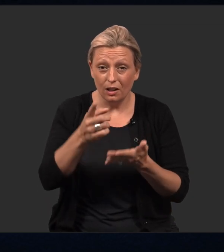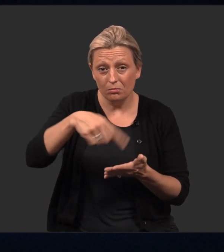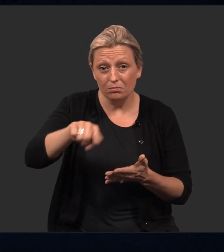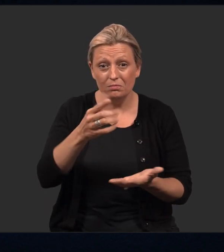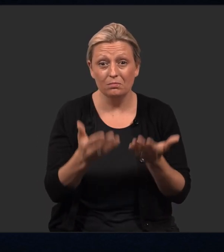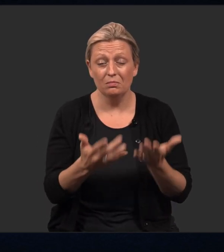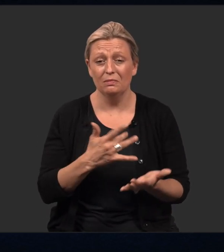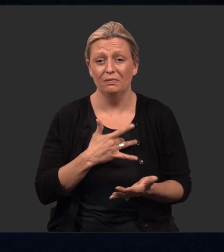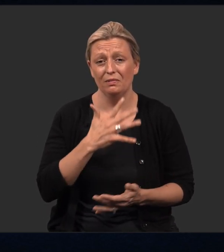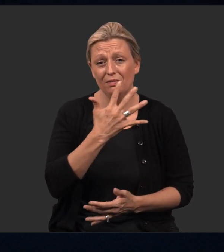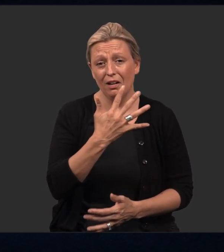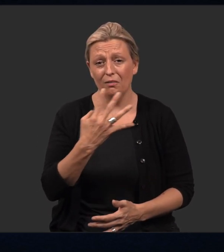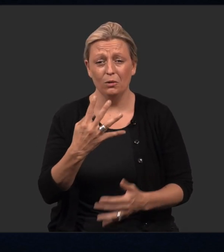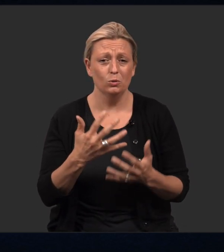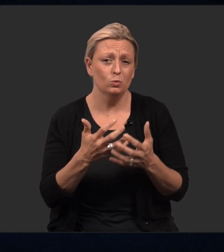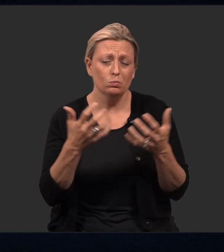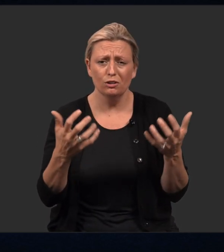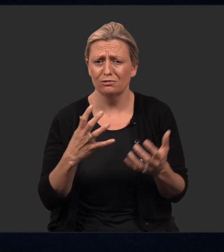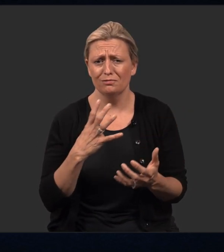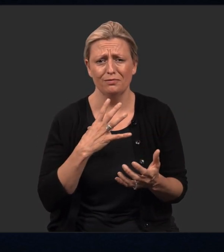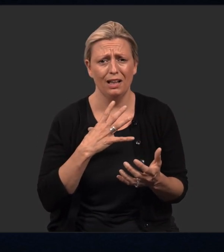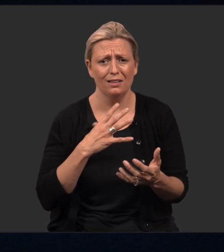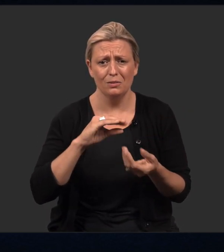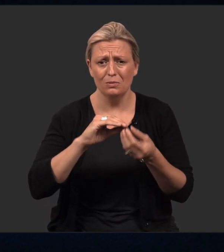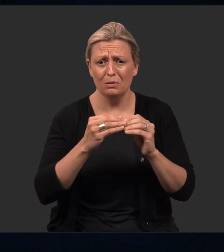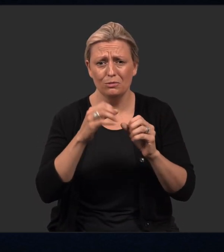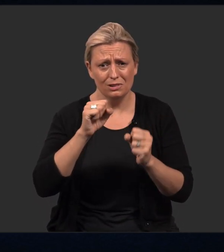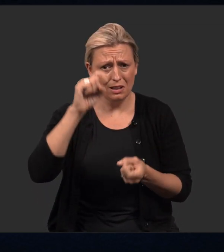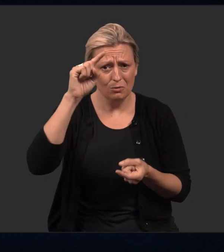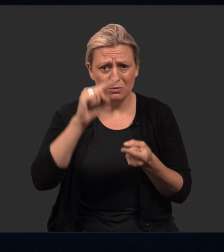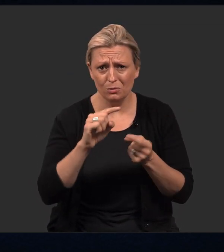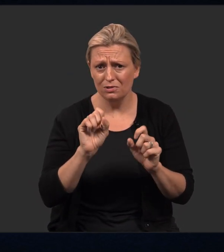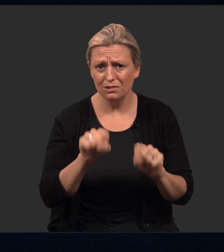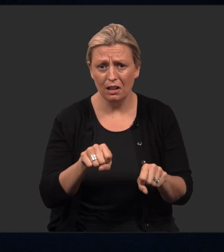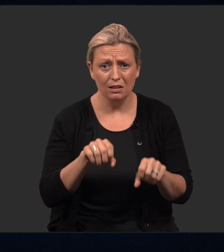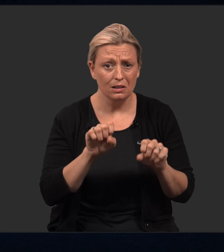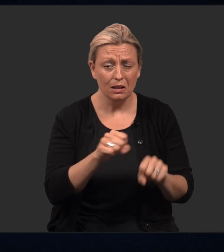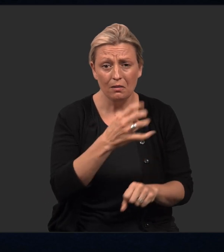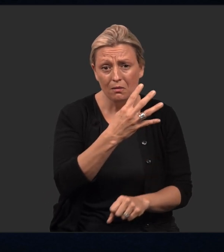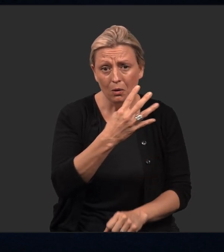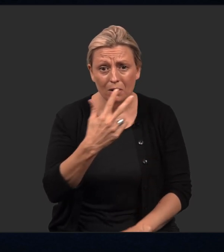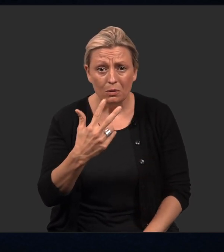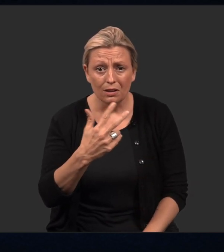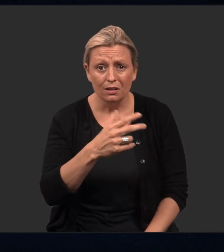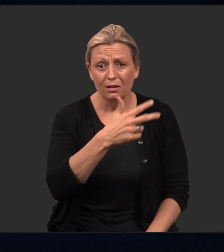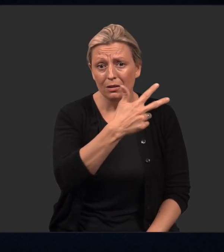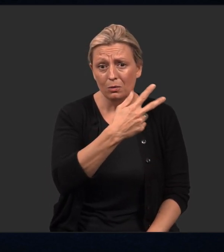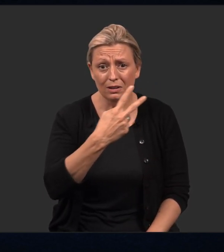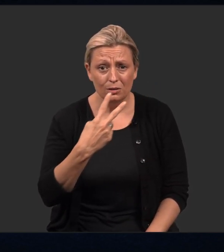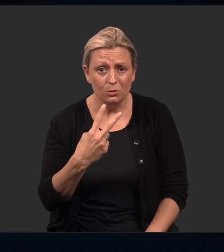Some of you may feel that a 5/4 count is too much, and that's alright. You can reduce it to 4/3 or 3/2;